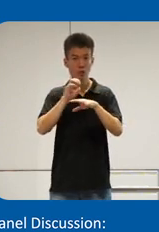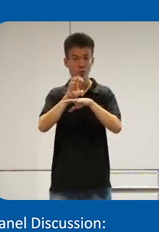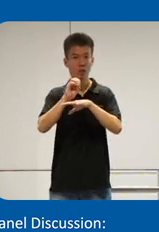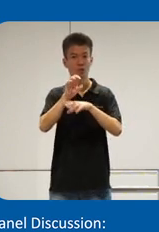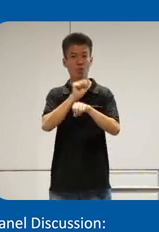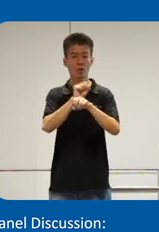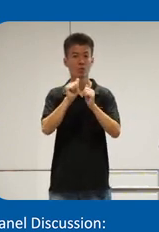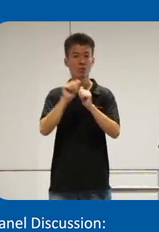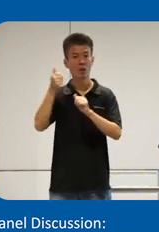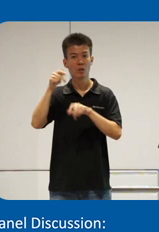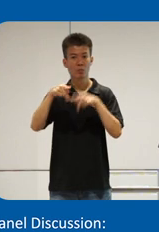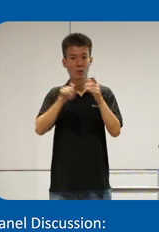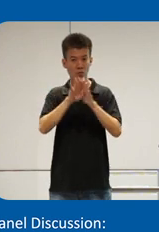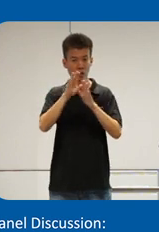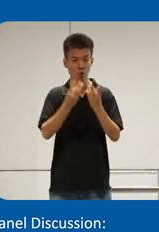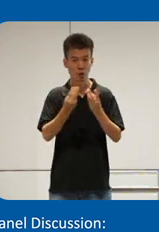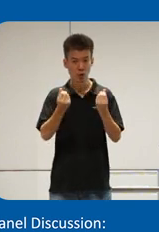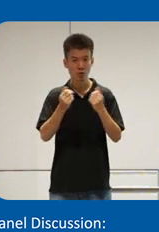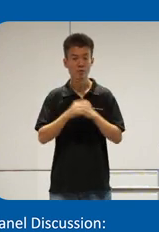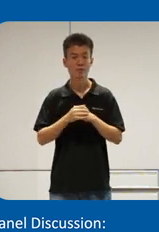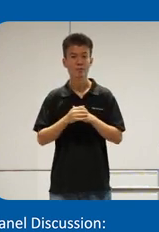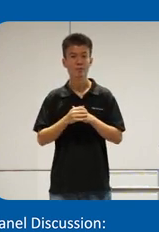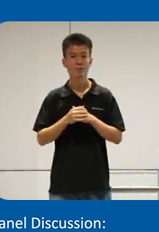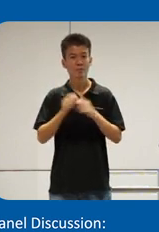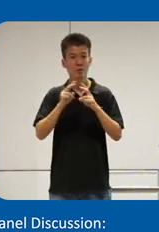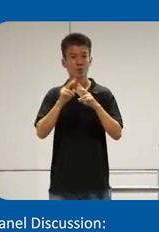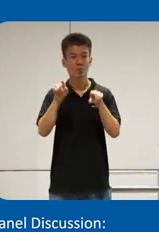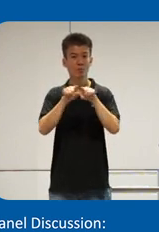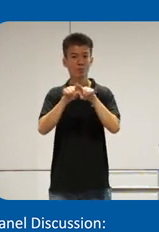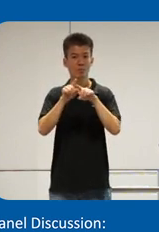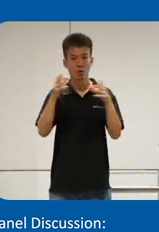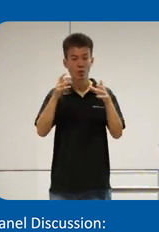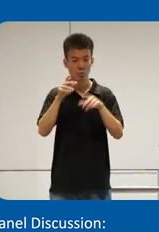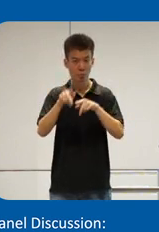with other people developing Solutions so actually um very similar to a lot of the people uh in the